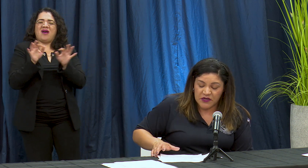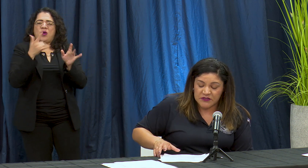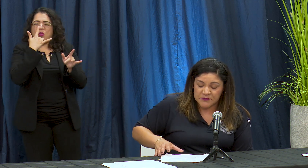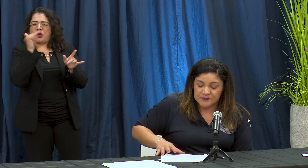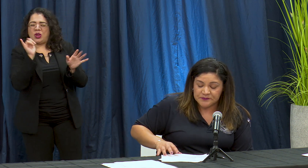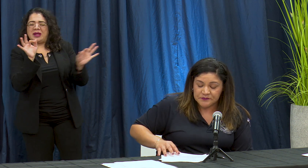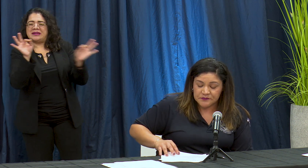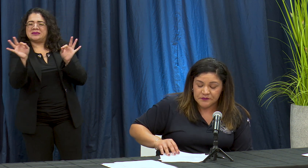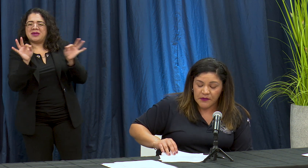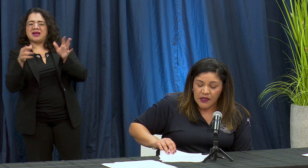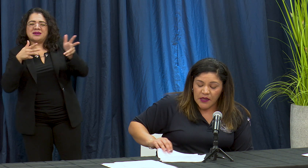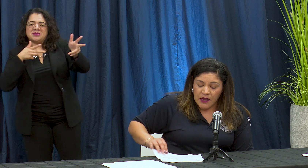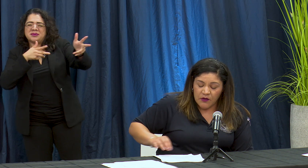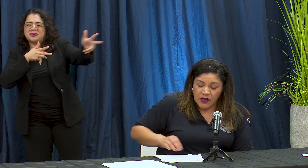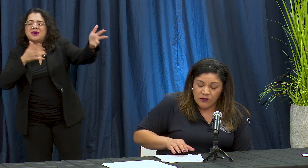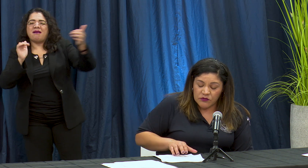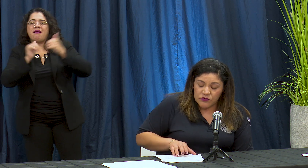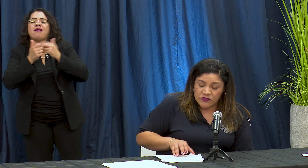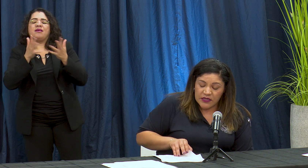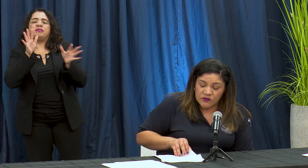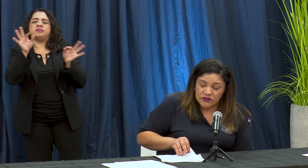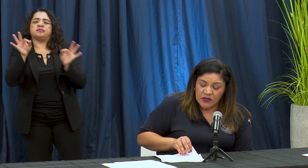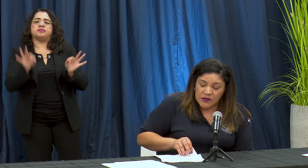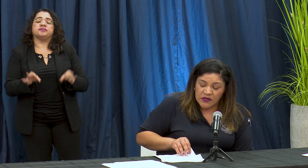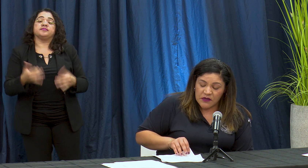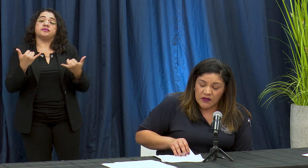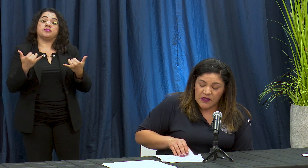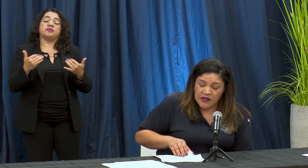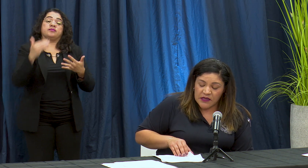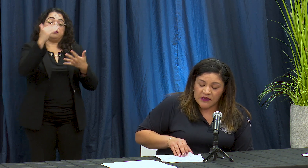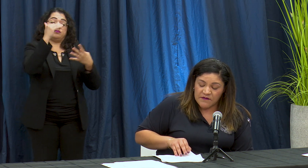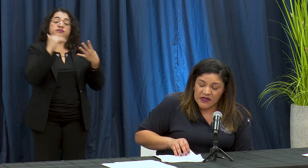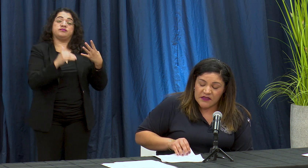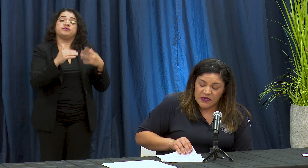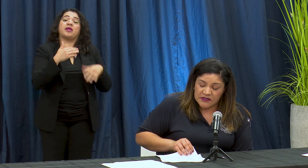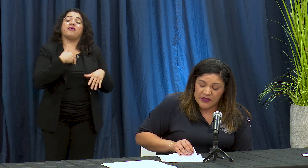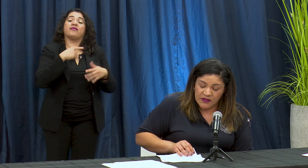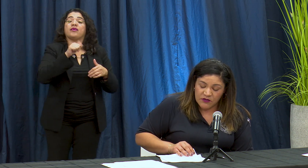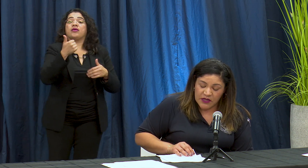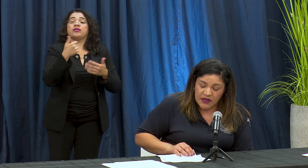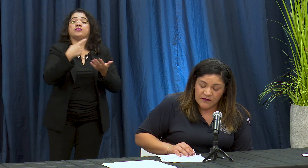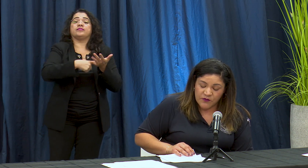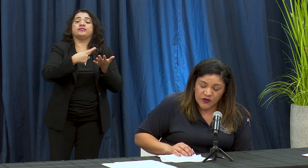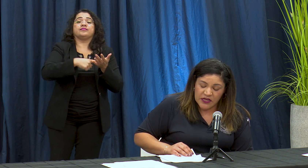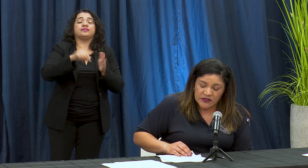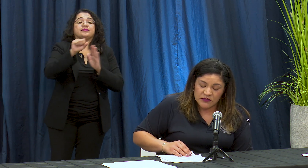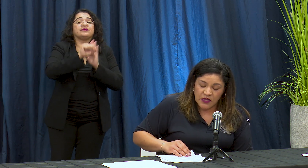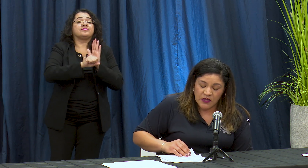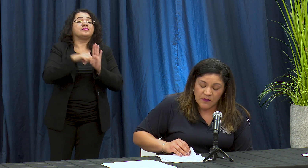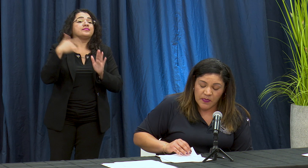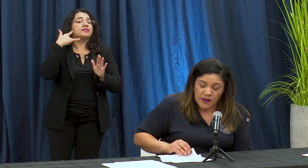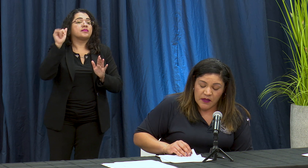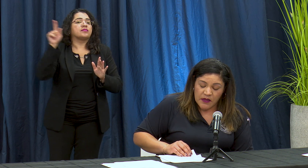brazen hora gu knows datos tambien de que vienen del estado de california's